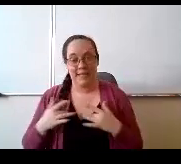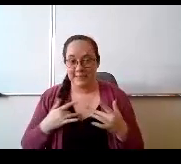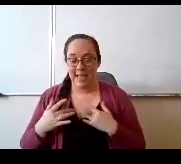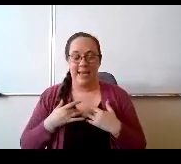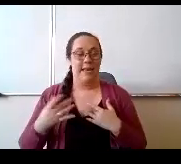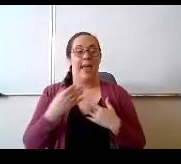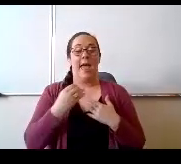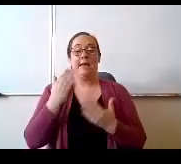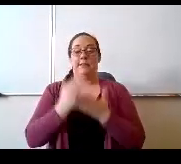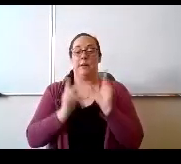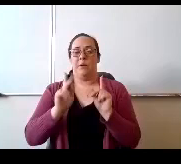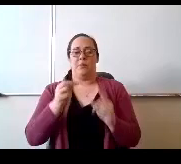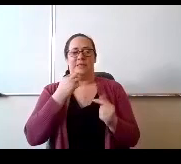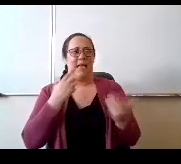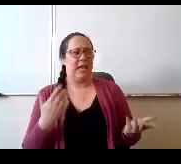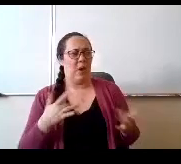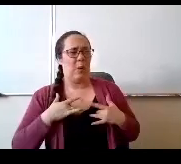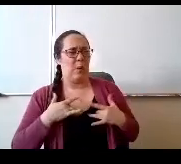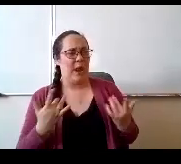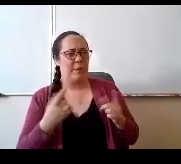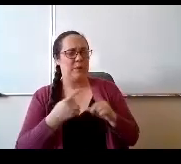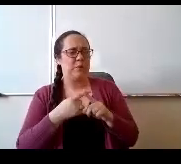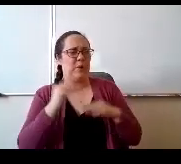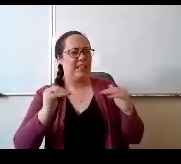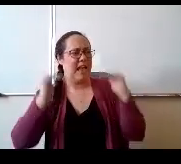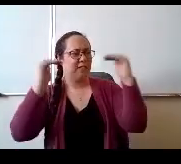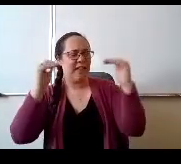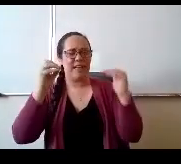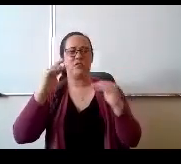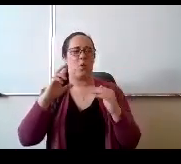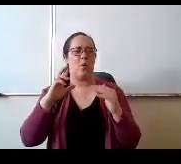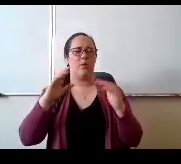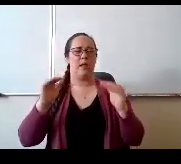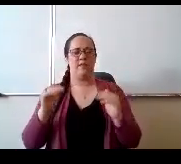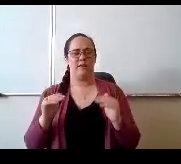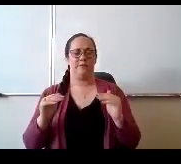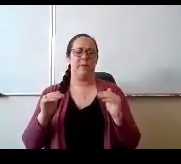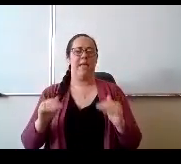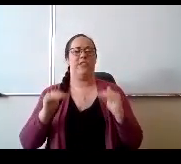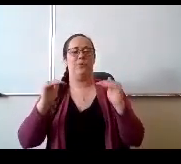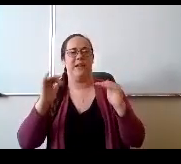say what happened to the advanced or. In immediate student we will offer a